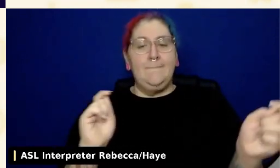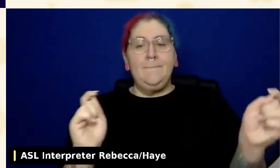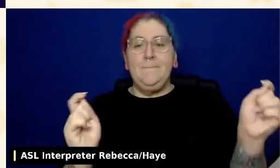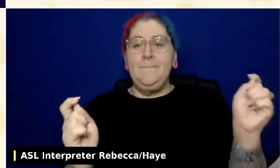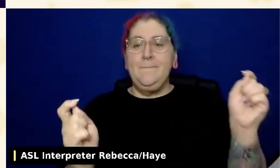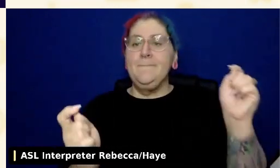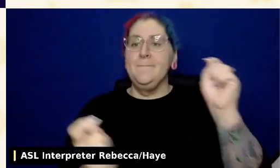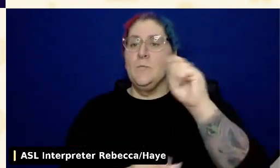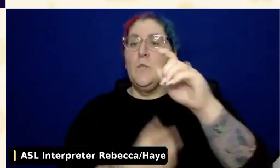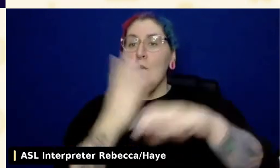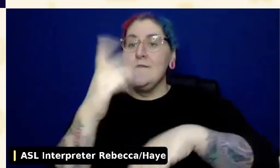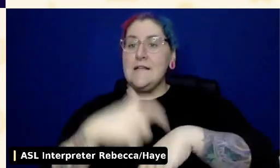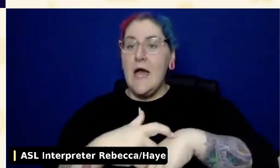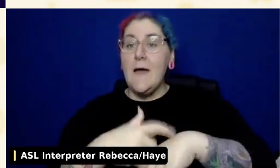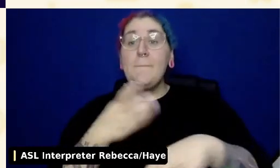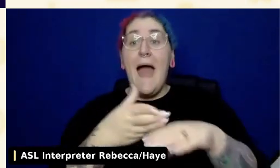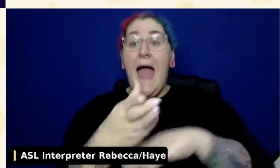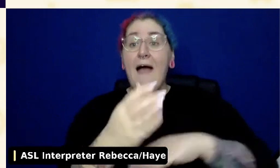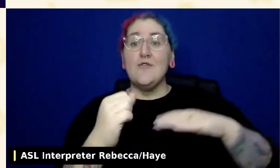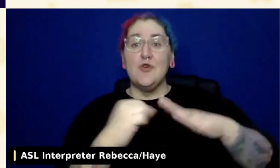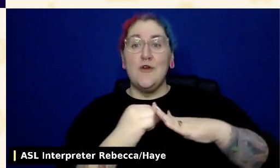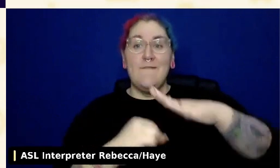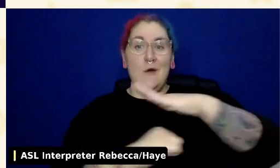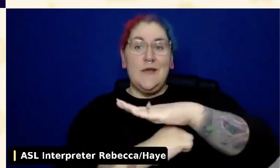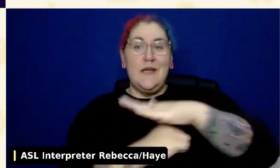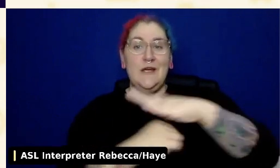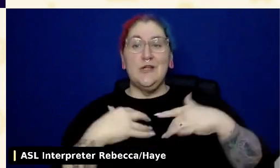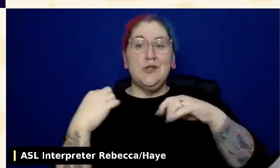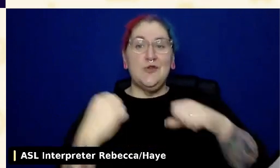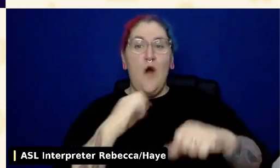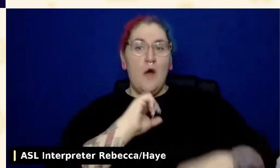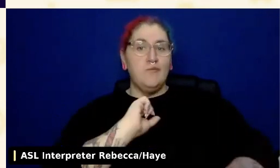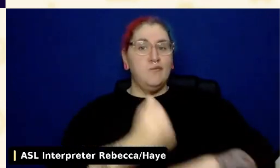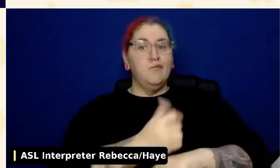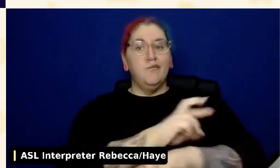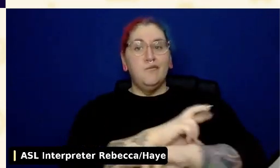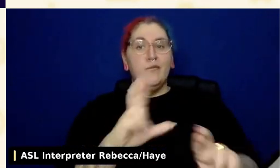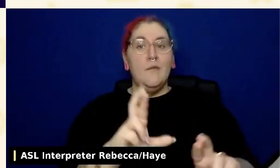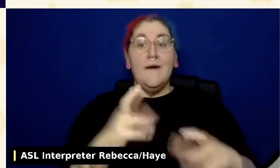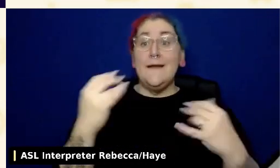to your team, remember you're now your company's accessibility advocate